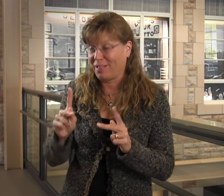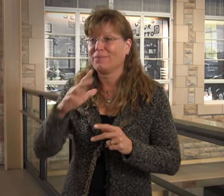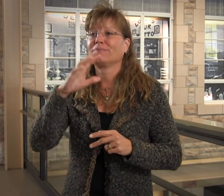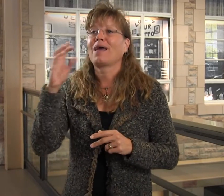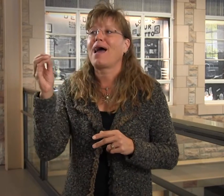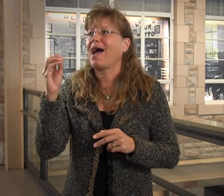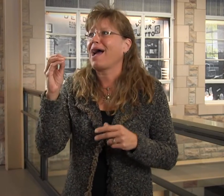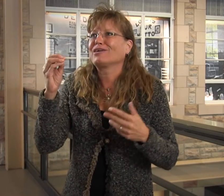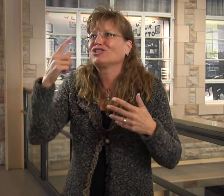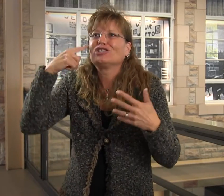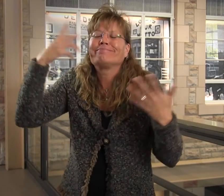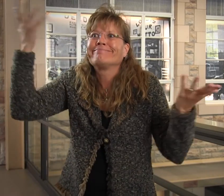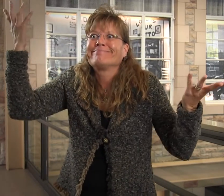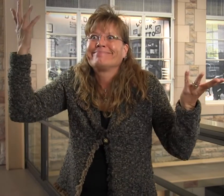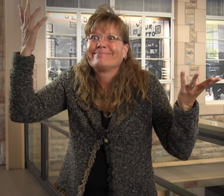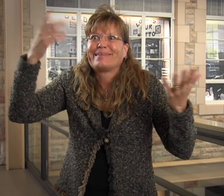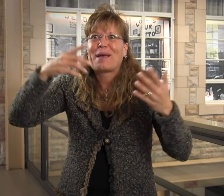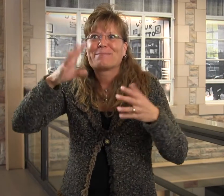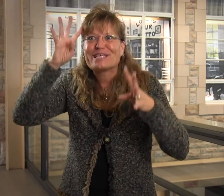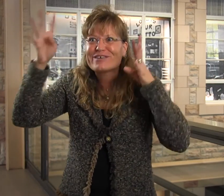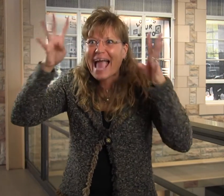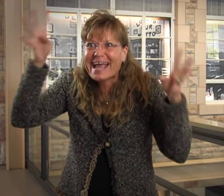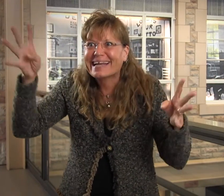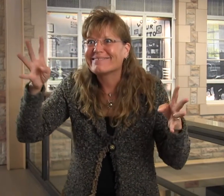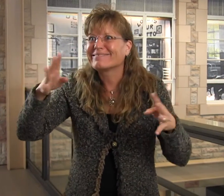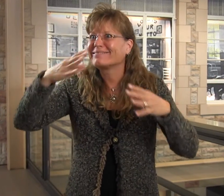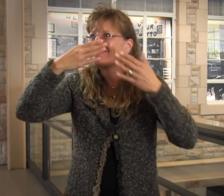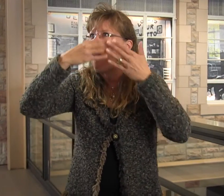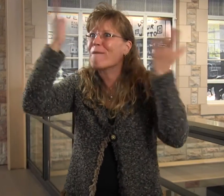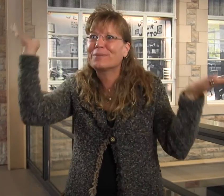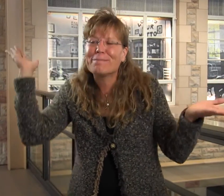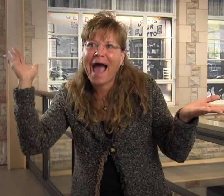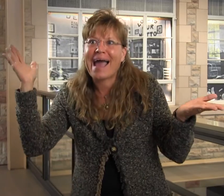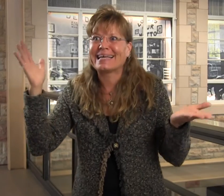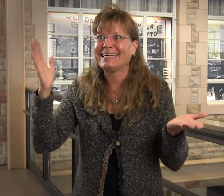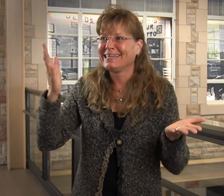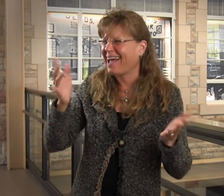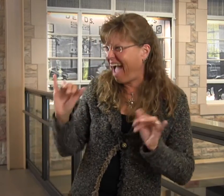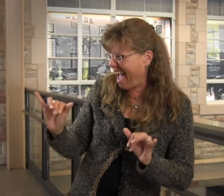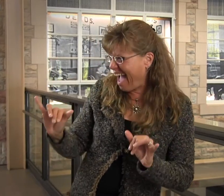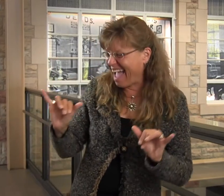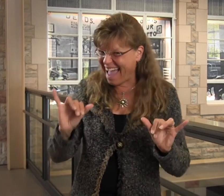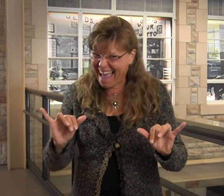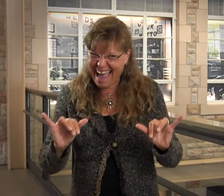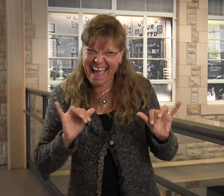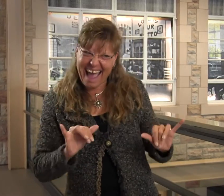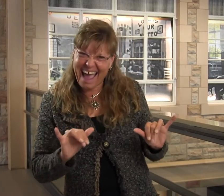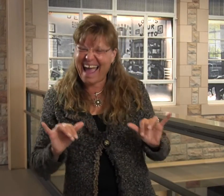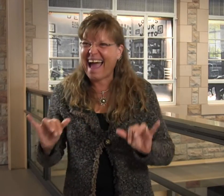to meet people. It was just a place, that I could be creative, be open-minded. There was just so much